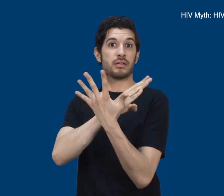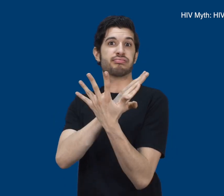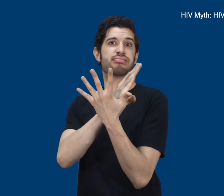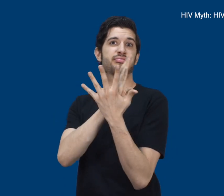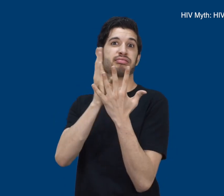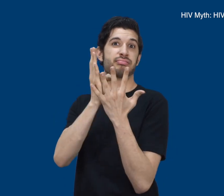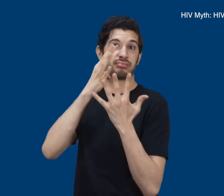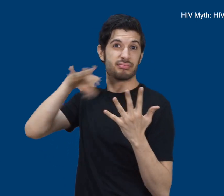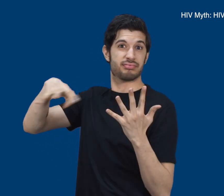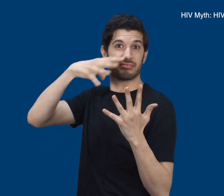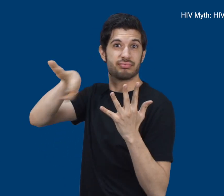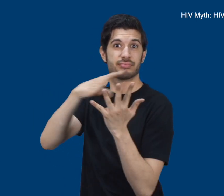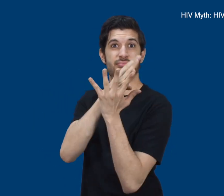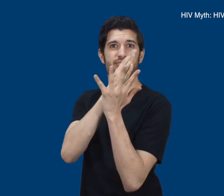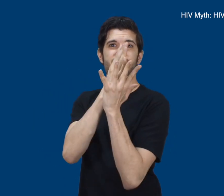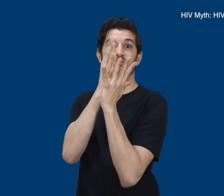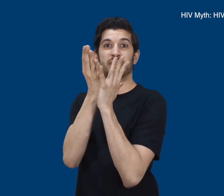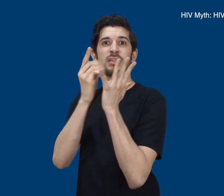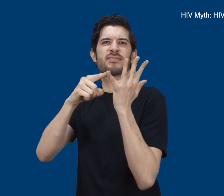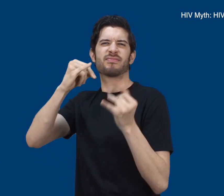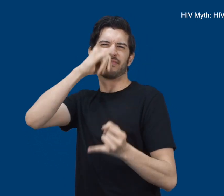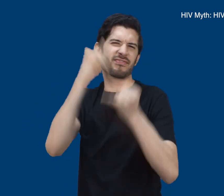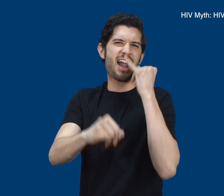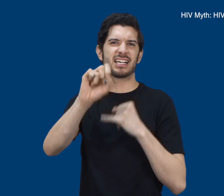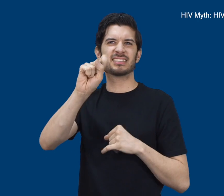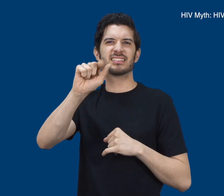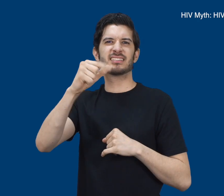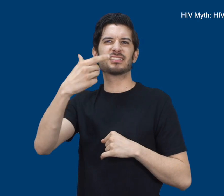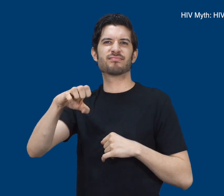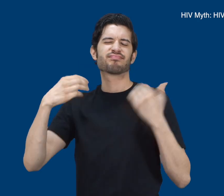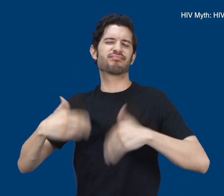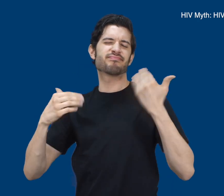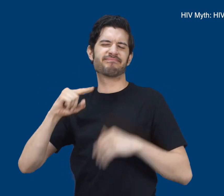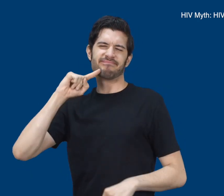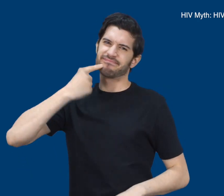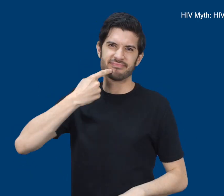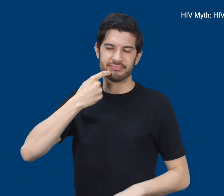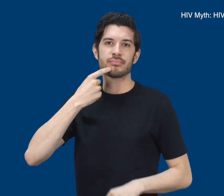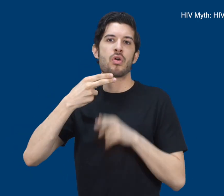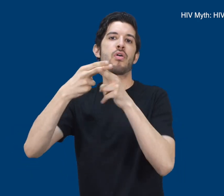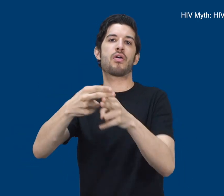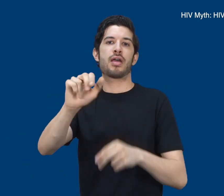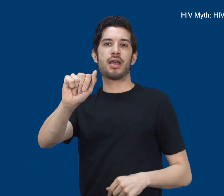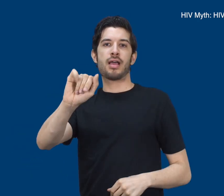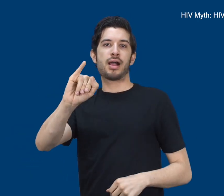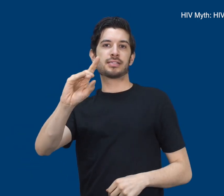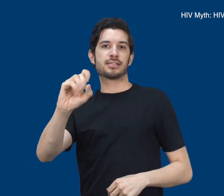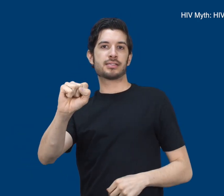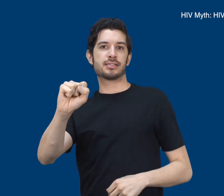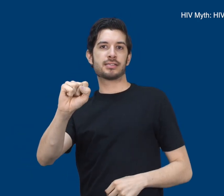HIV will later become AIDS, which is the most serious and final stage of HIV.